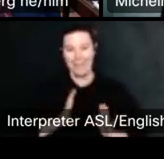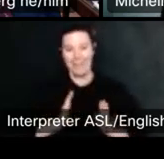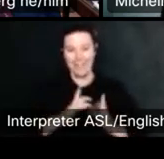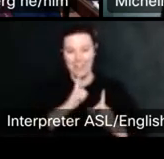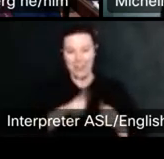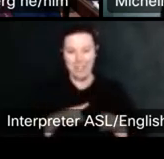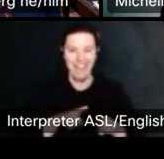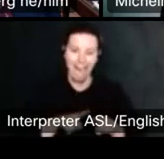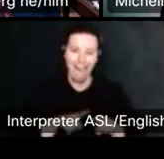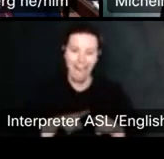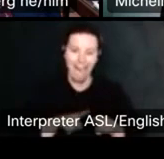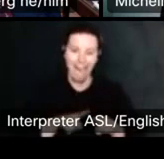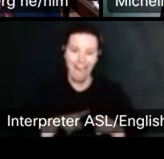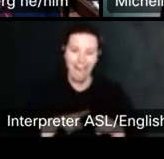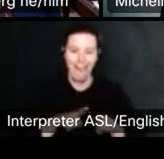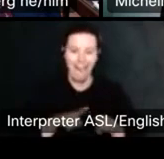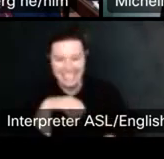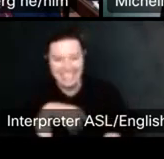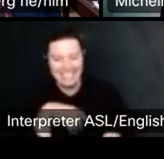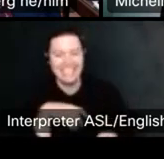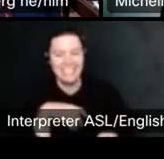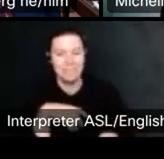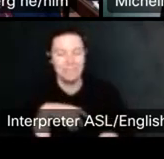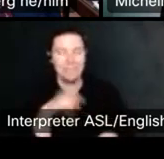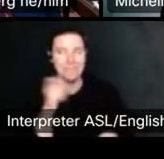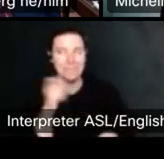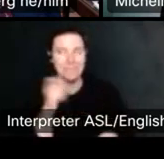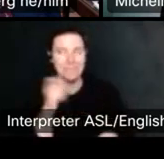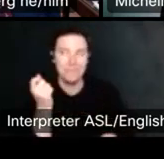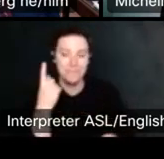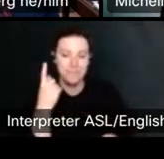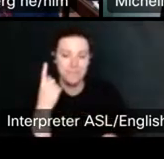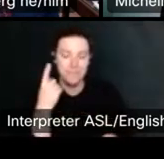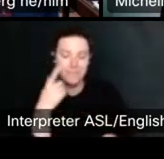The plan itself is not an original creation.